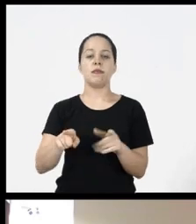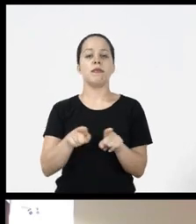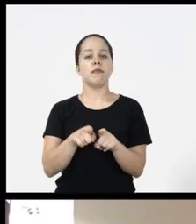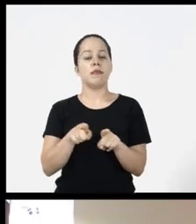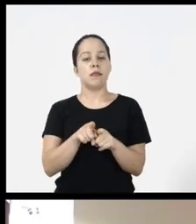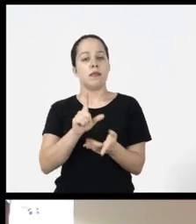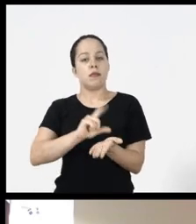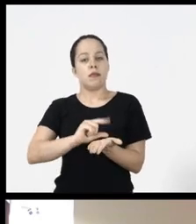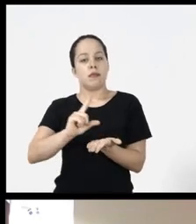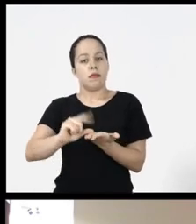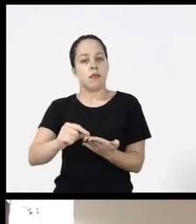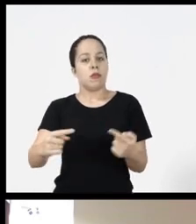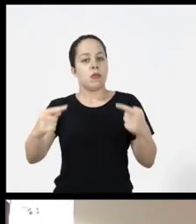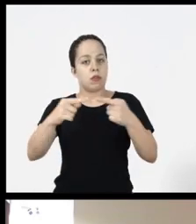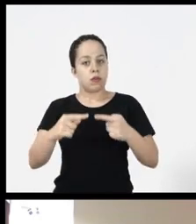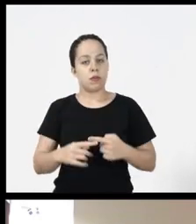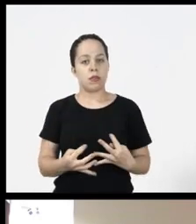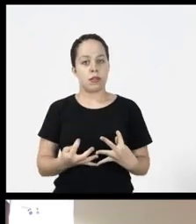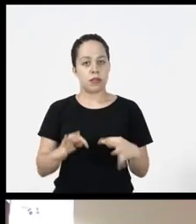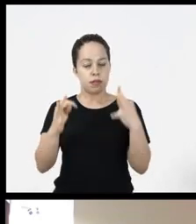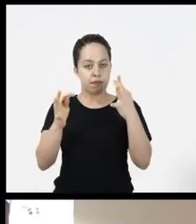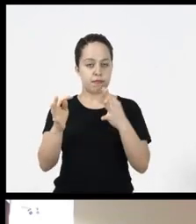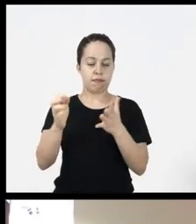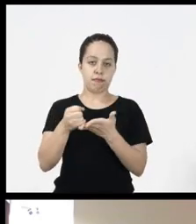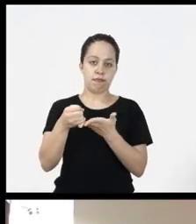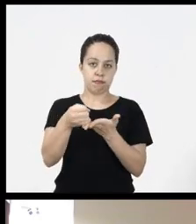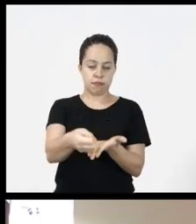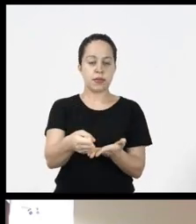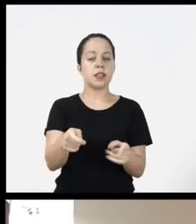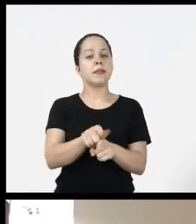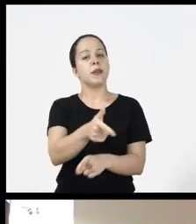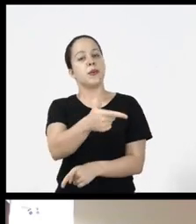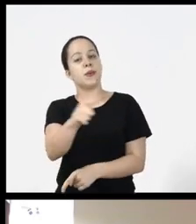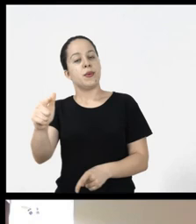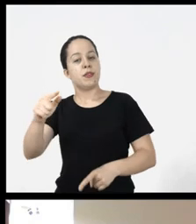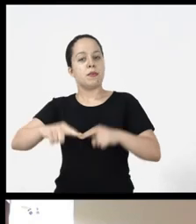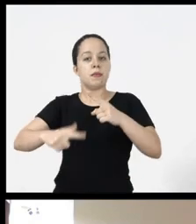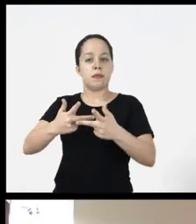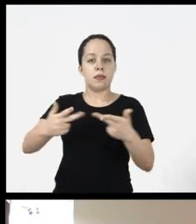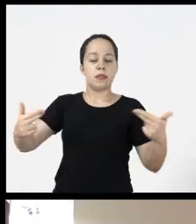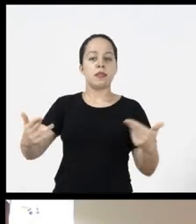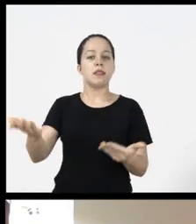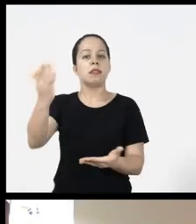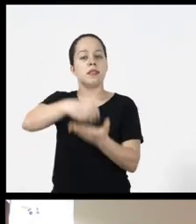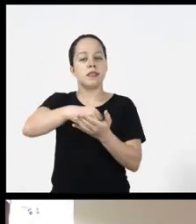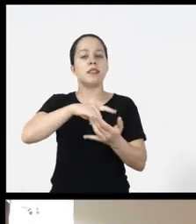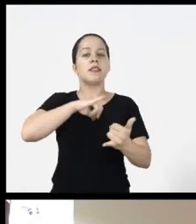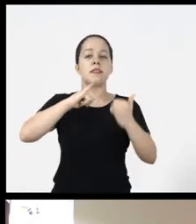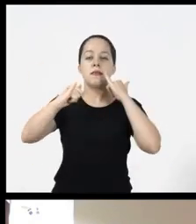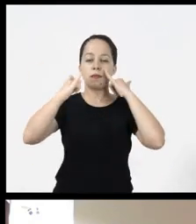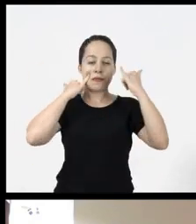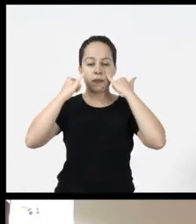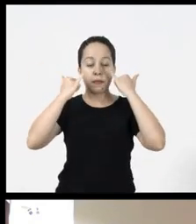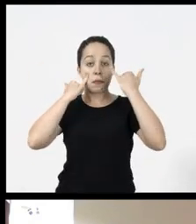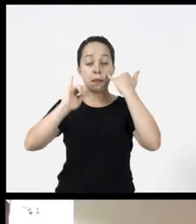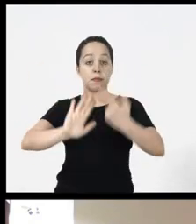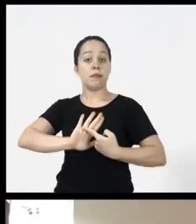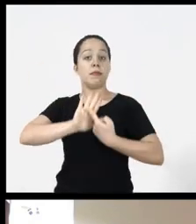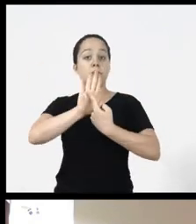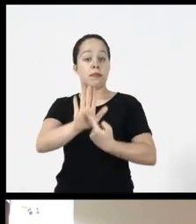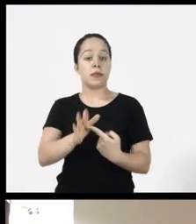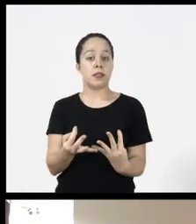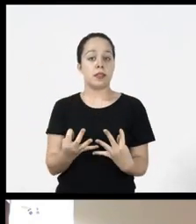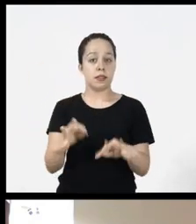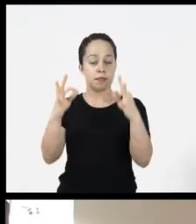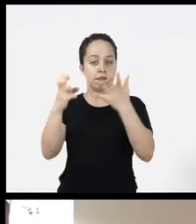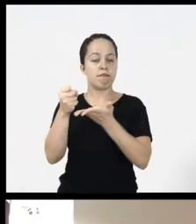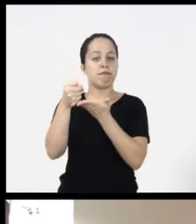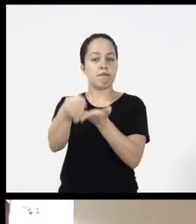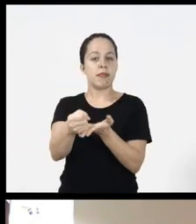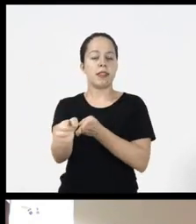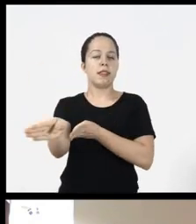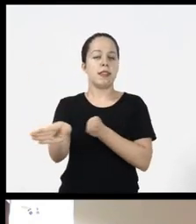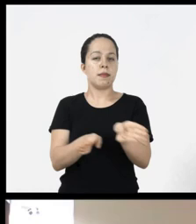related to assistive technology and the other materials also has information on assistive technologies